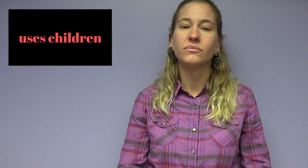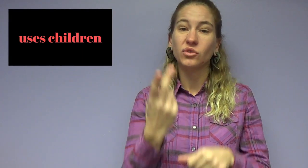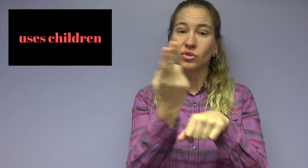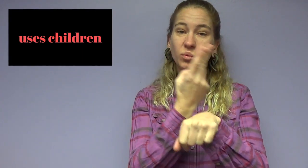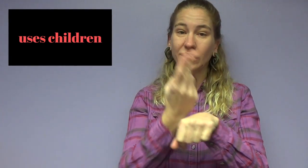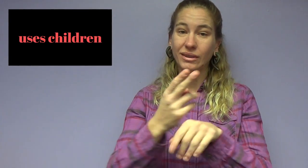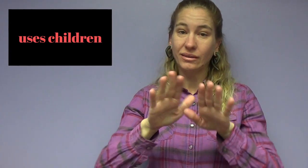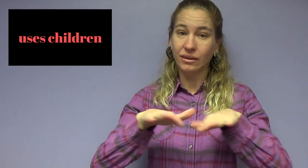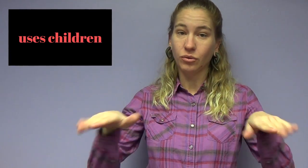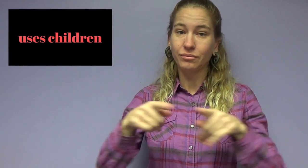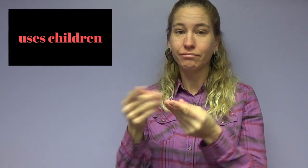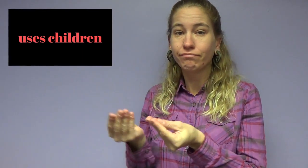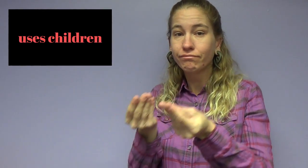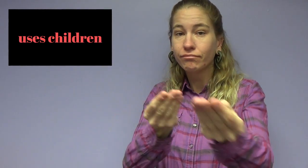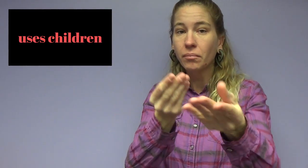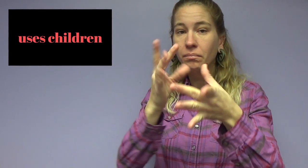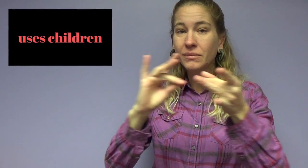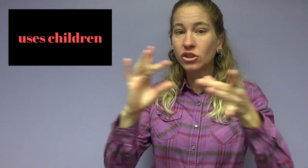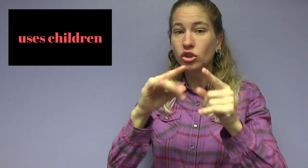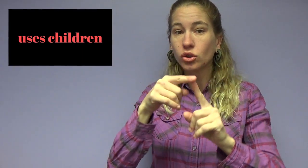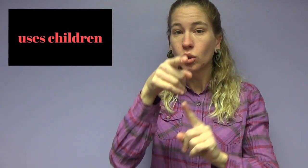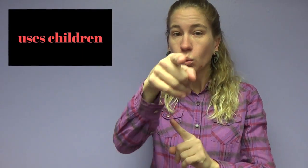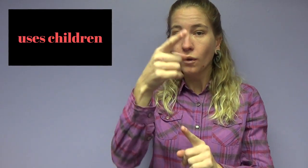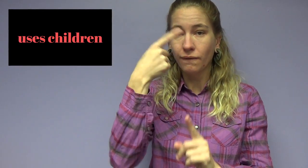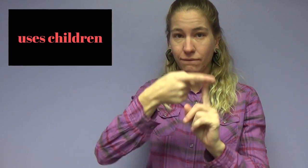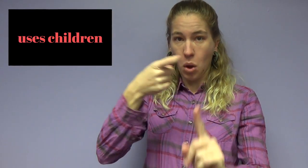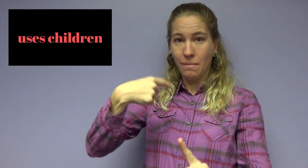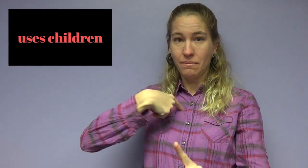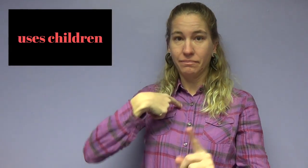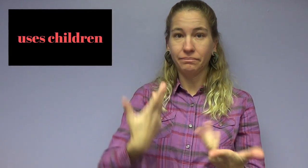Your partner uses the kids to relay messages to you.